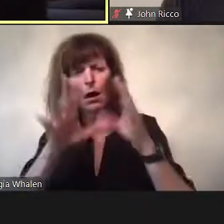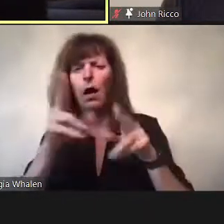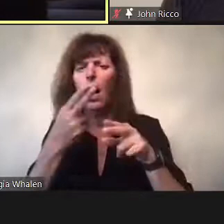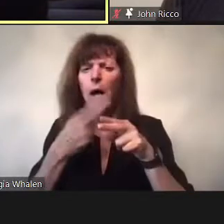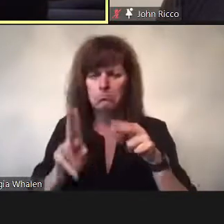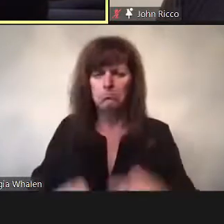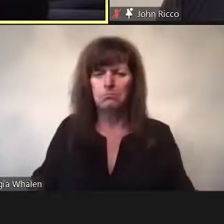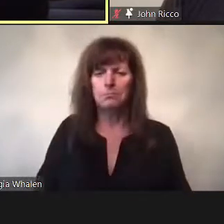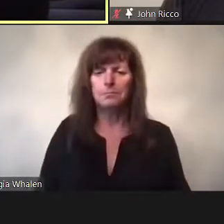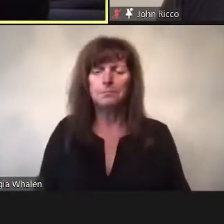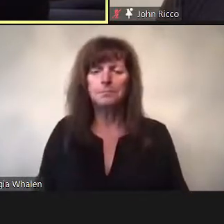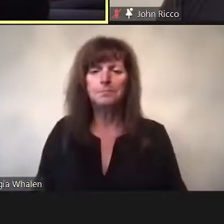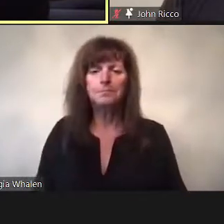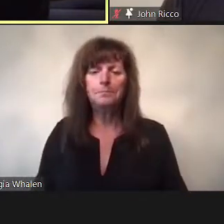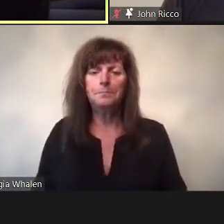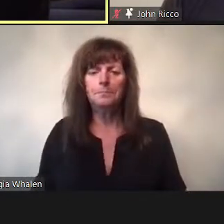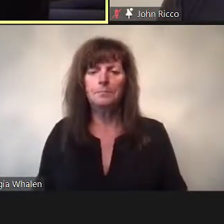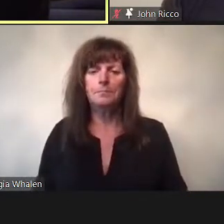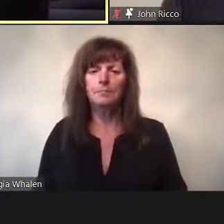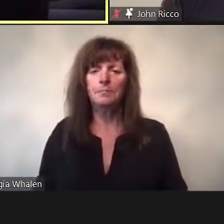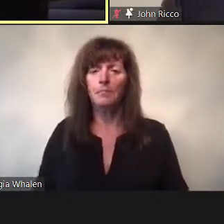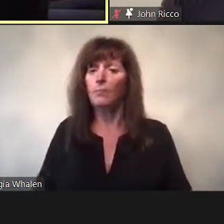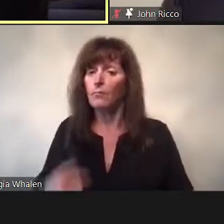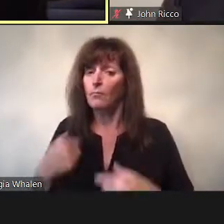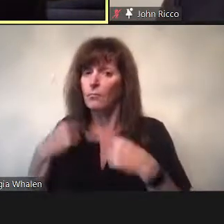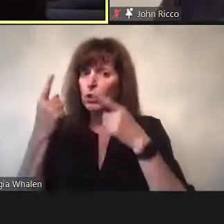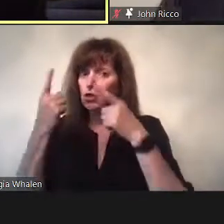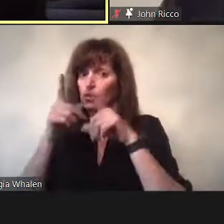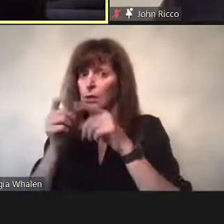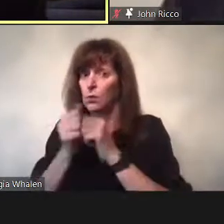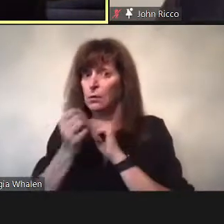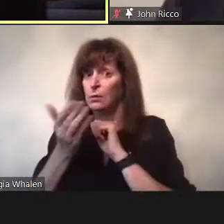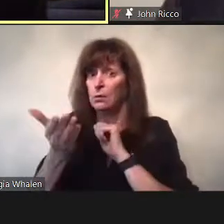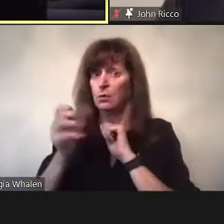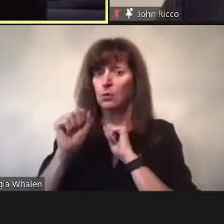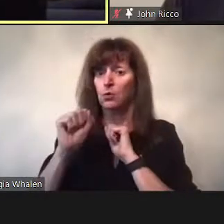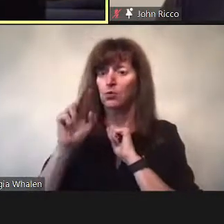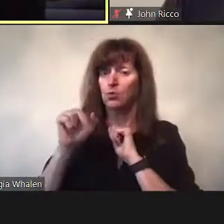I think my interest has been in relation to research done abotu social media and how critical discourse ends up simplifying in ways.